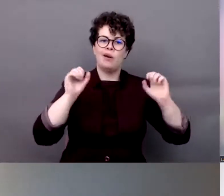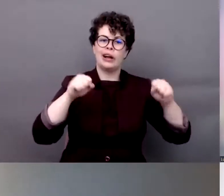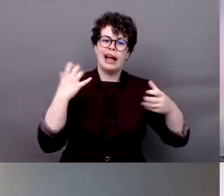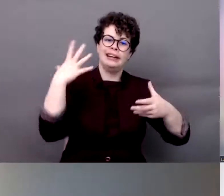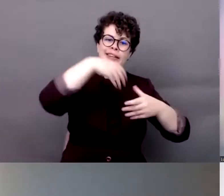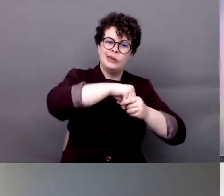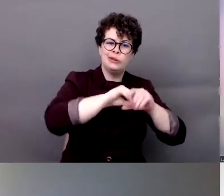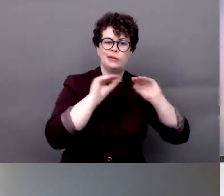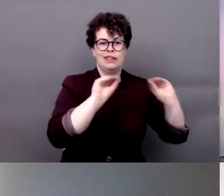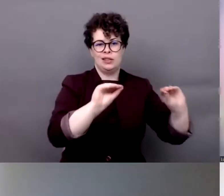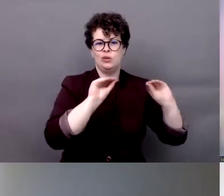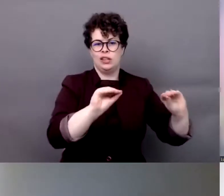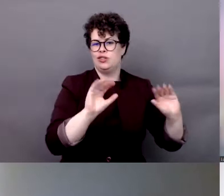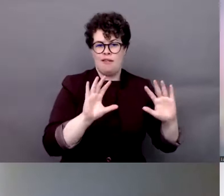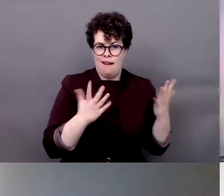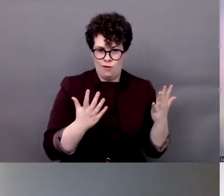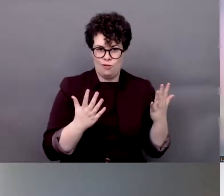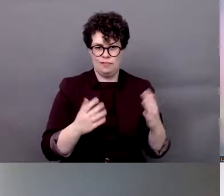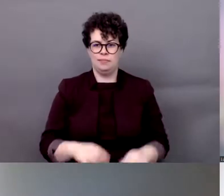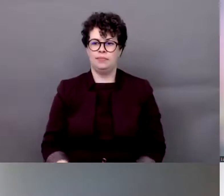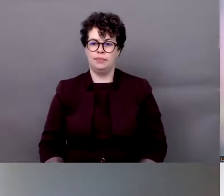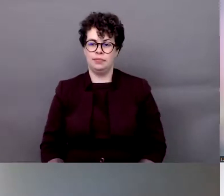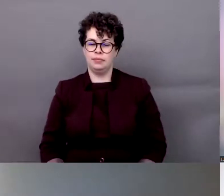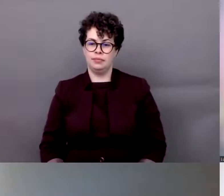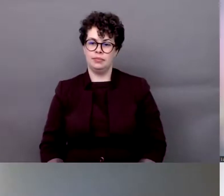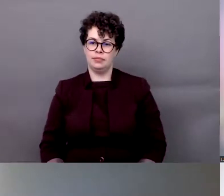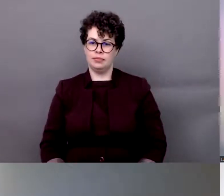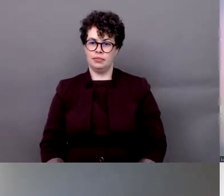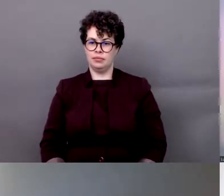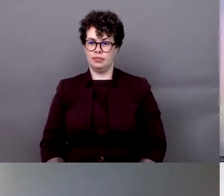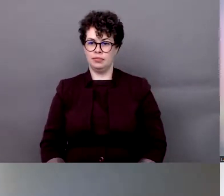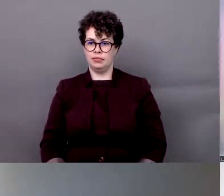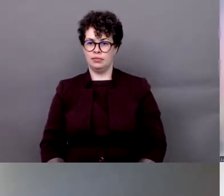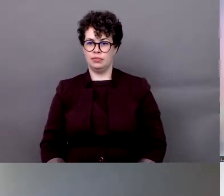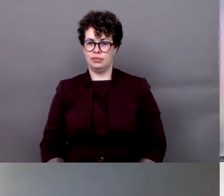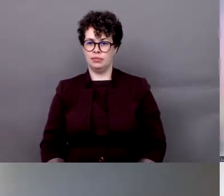Padam will be speaking on